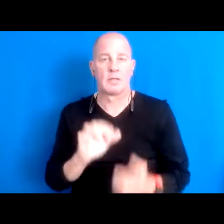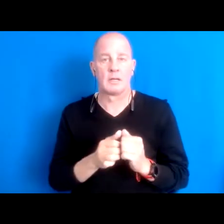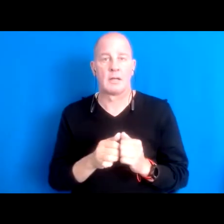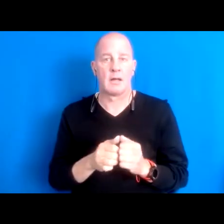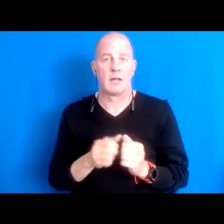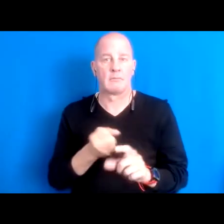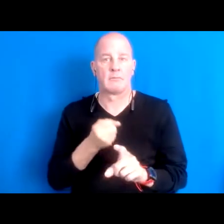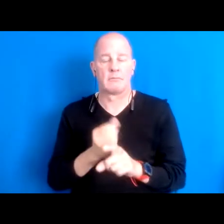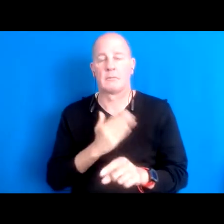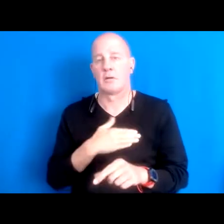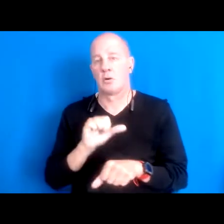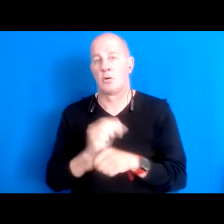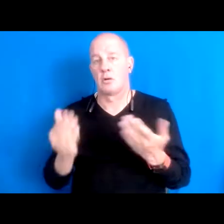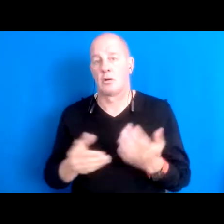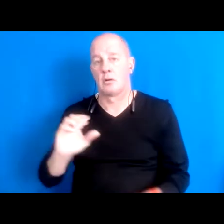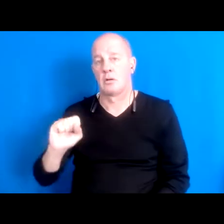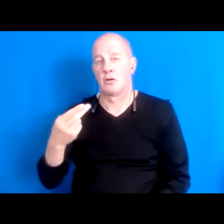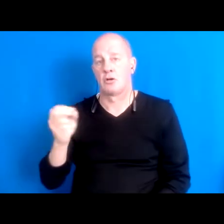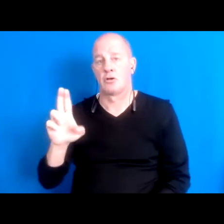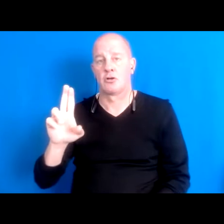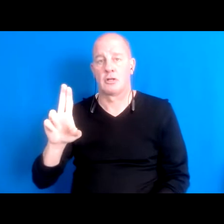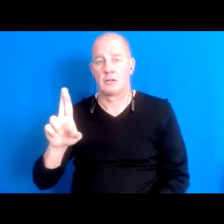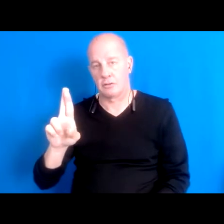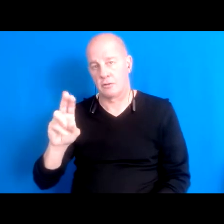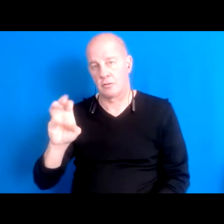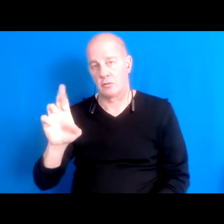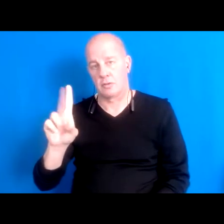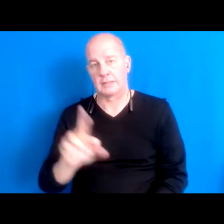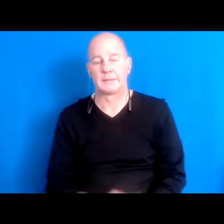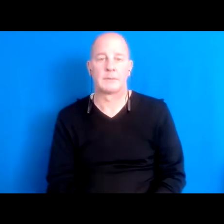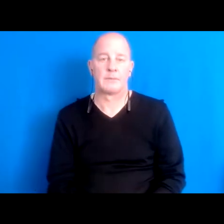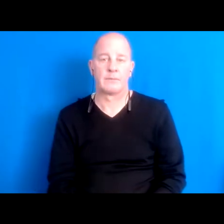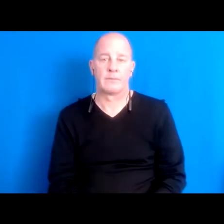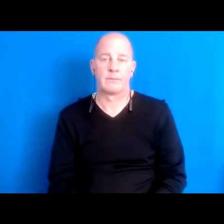16:00:10 So I guess I'll start by sharing that I was raised by like to I like to start